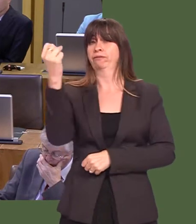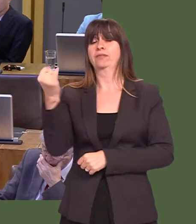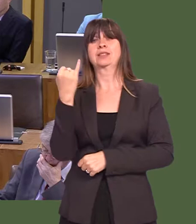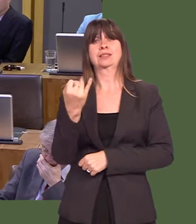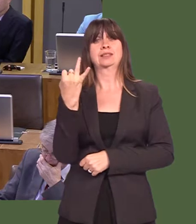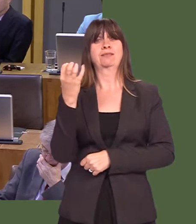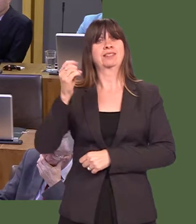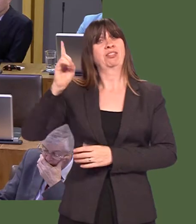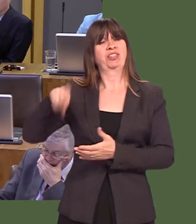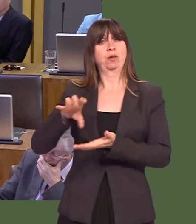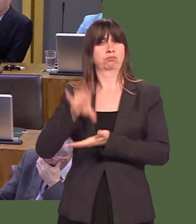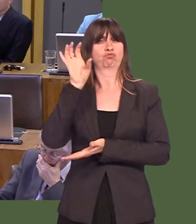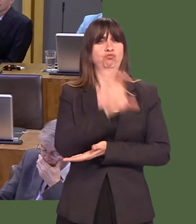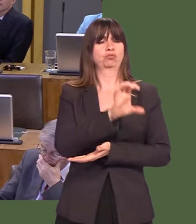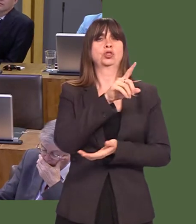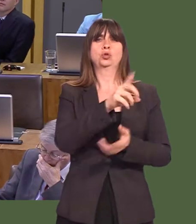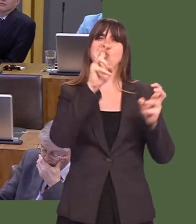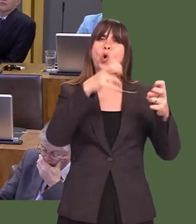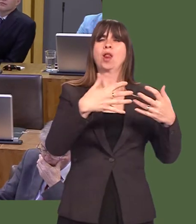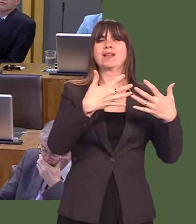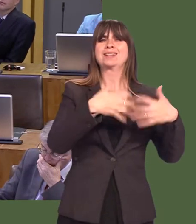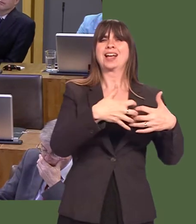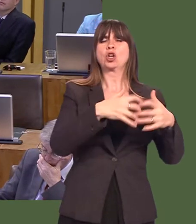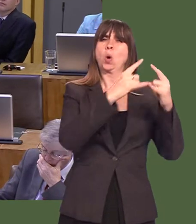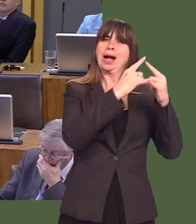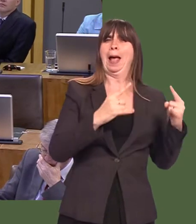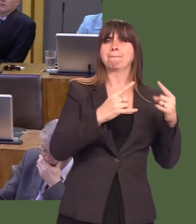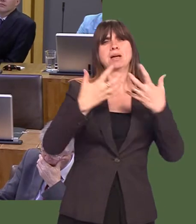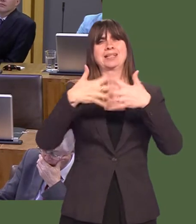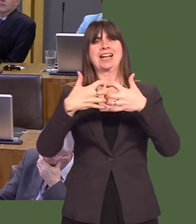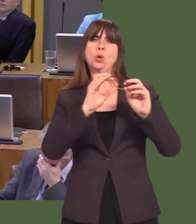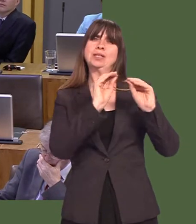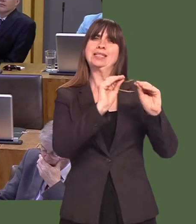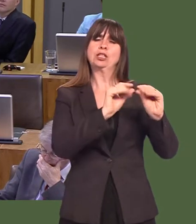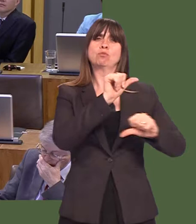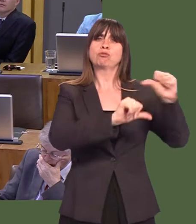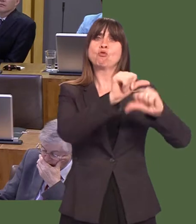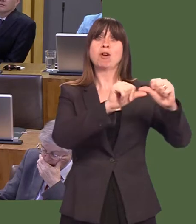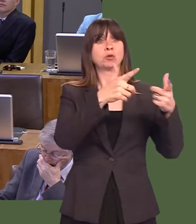We have invested £670,000 to the Technocamps and Technoteach programmes to deliver computer